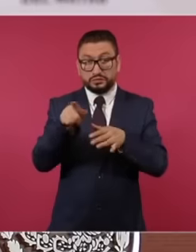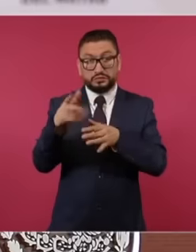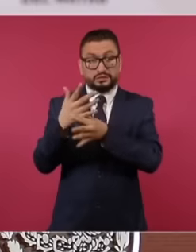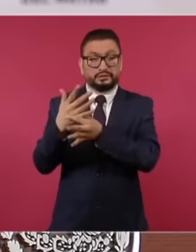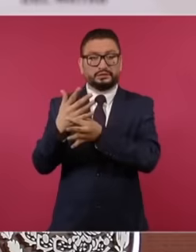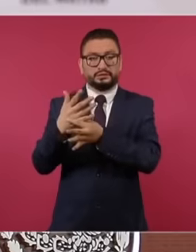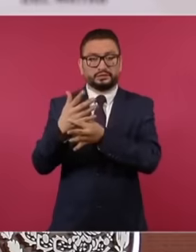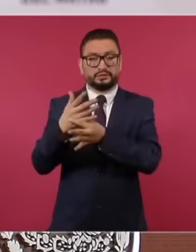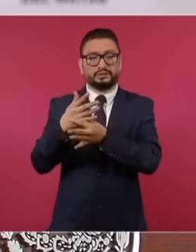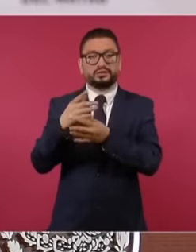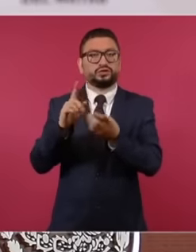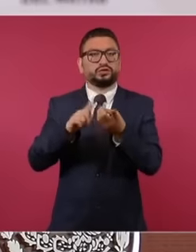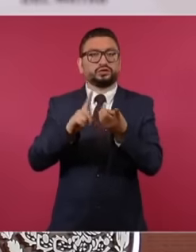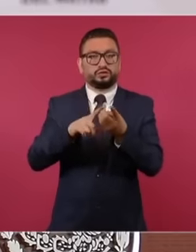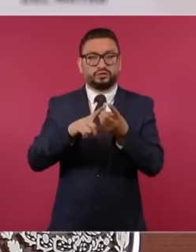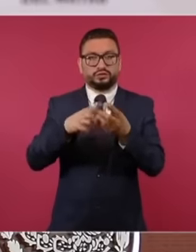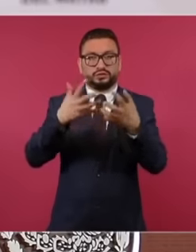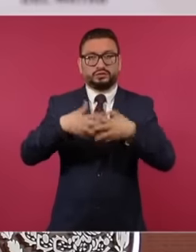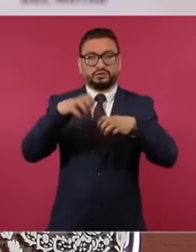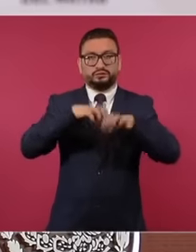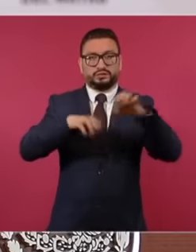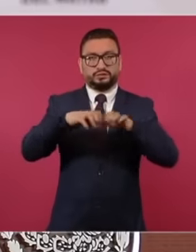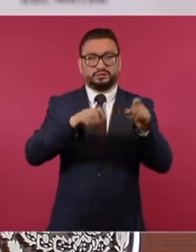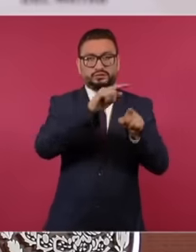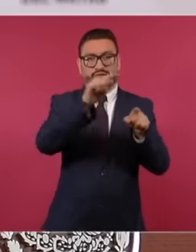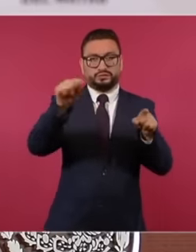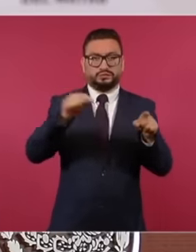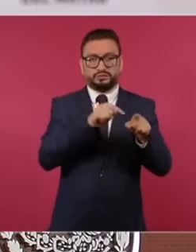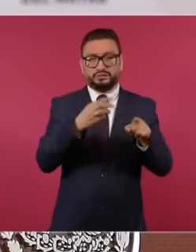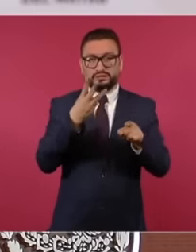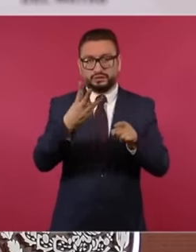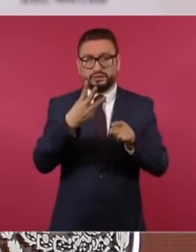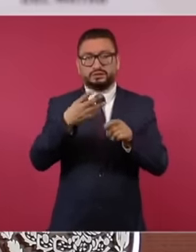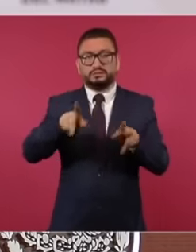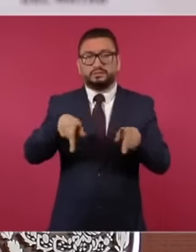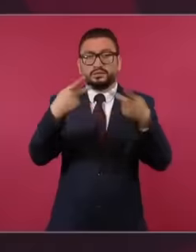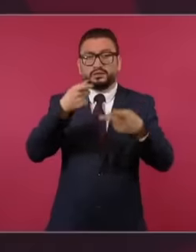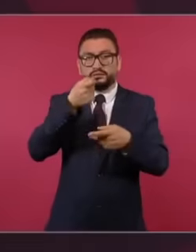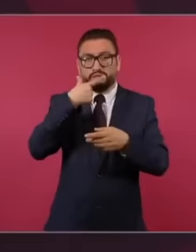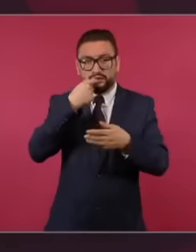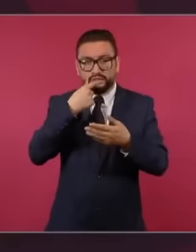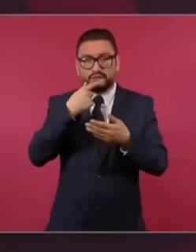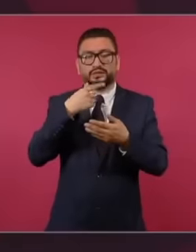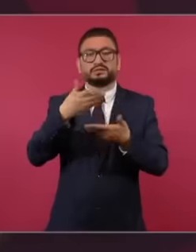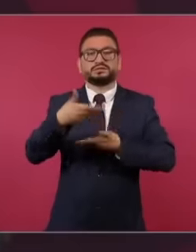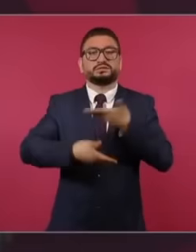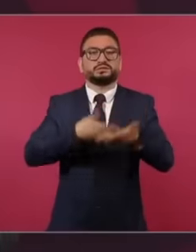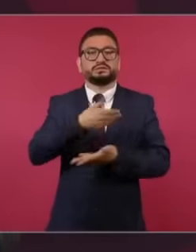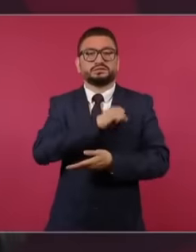or through three companies that sell medicines and health services to